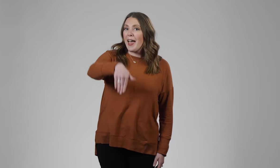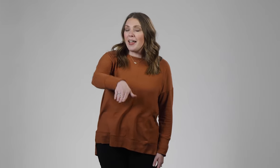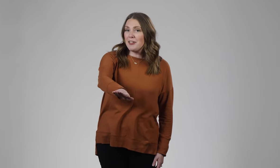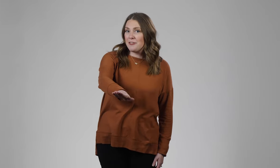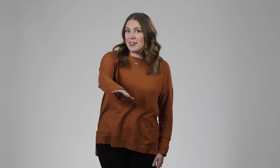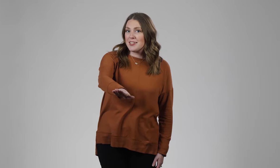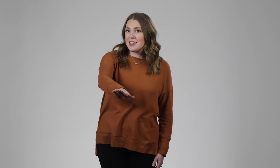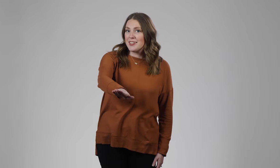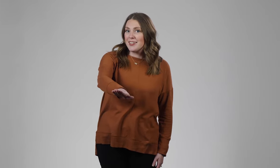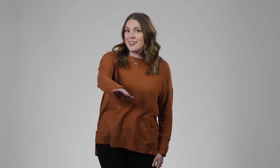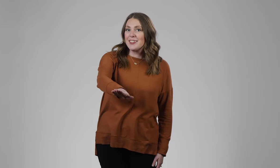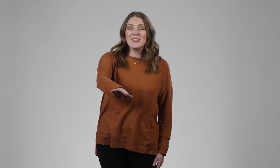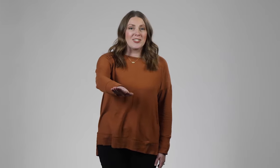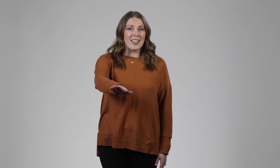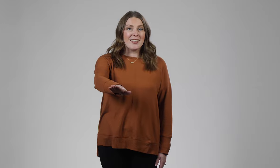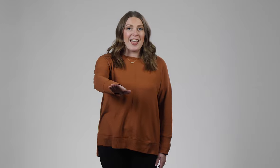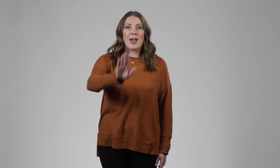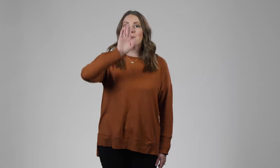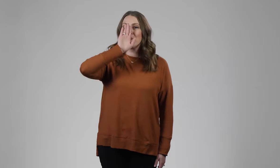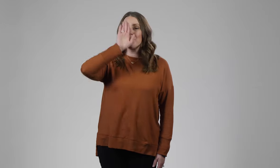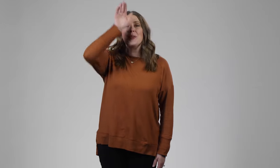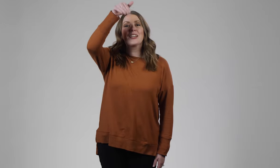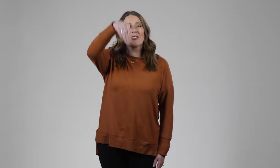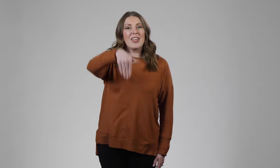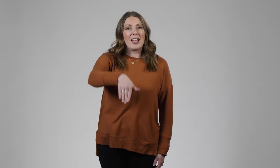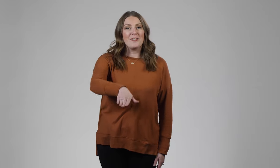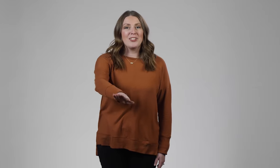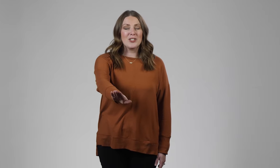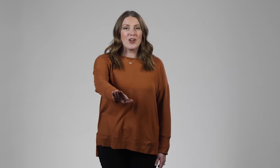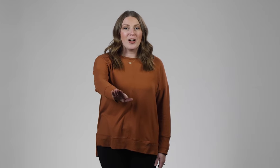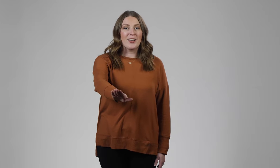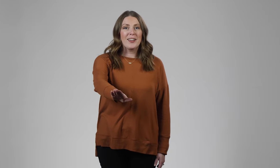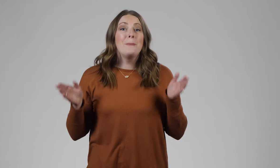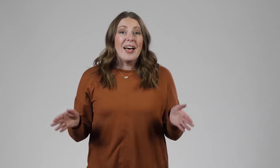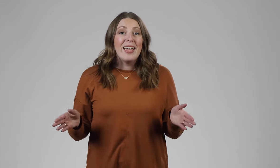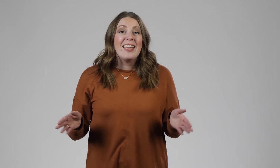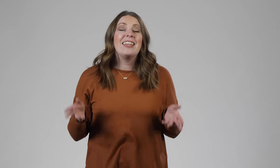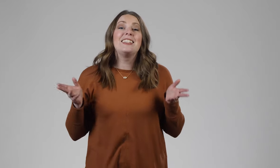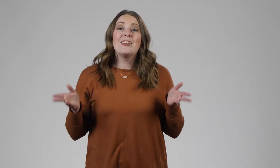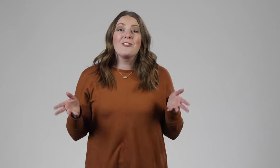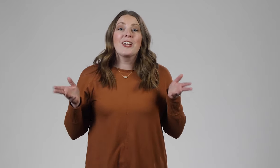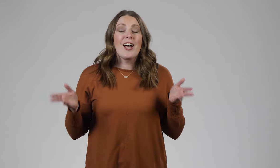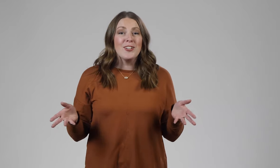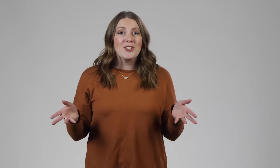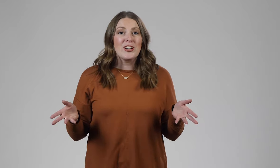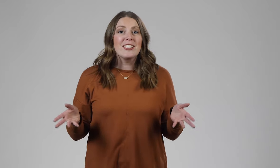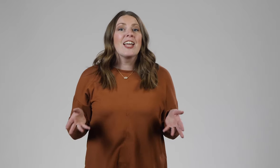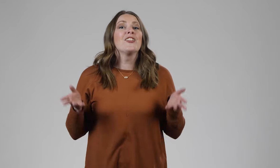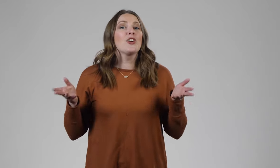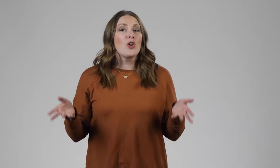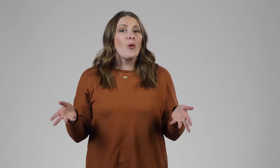elephant just like that, because of the elephant's trunk. But in different countries, they're going